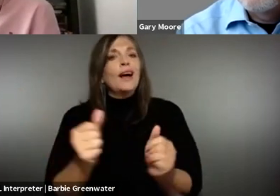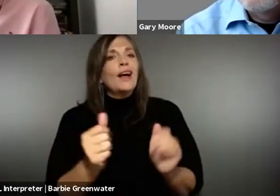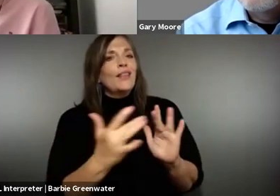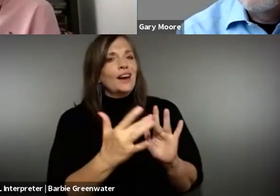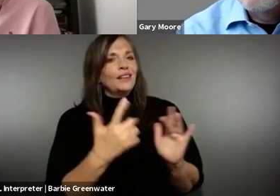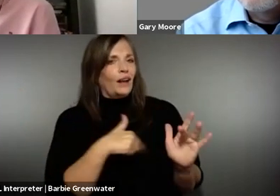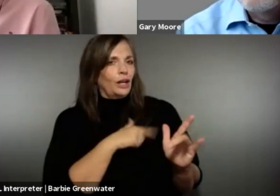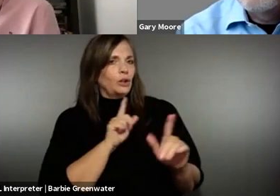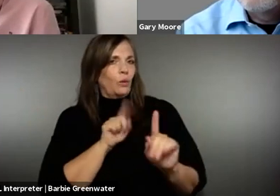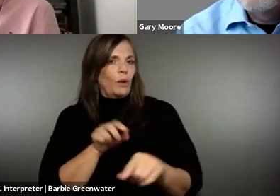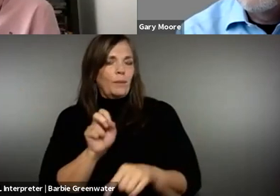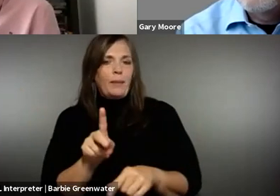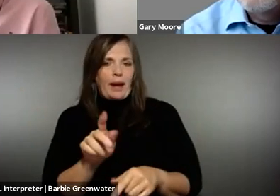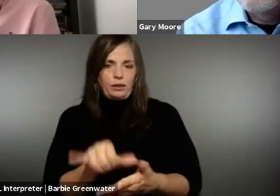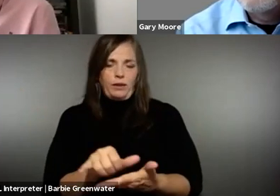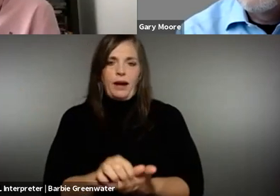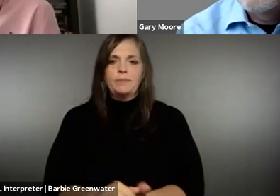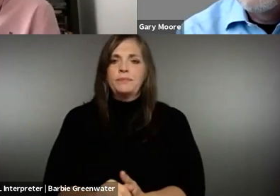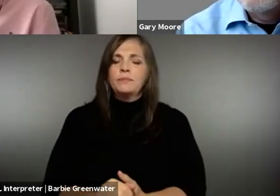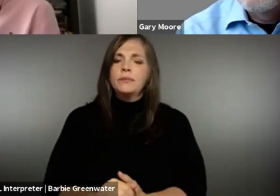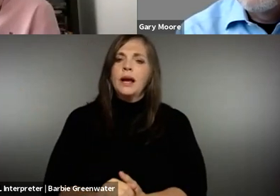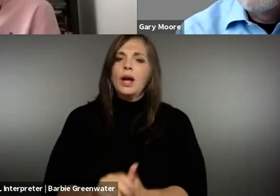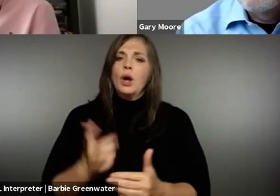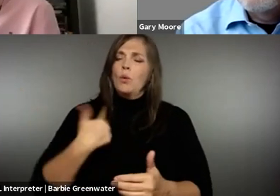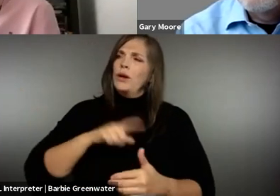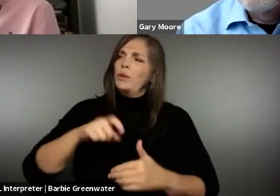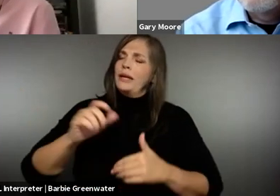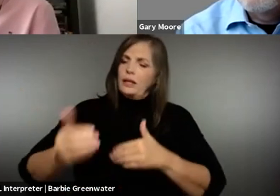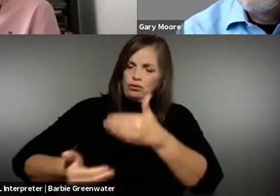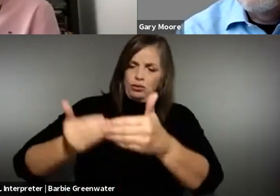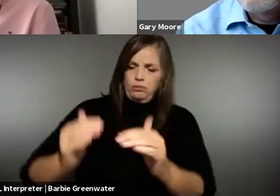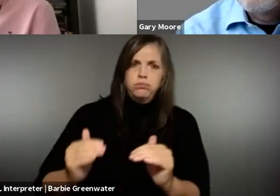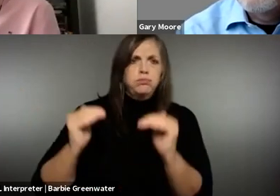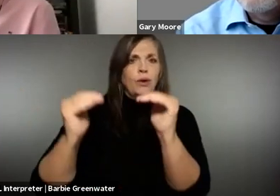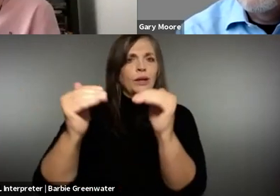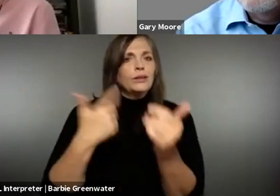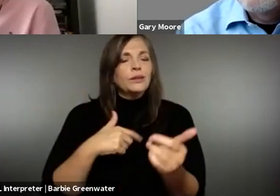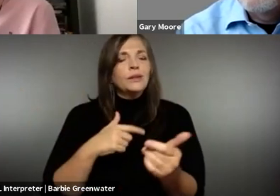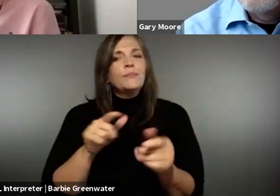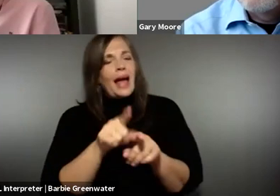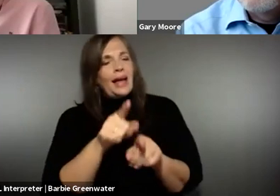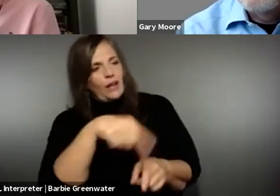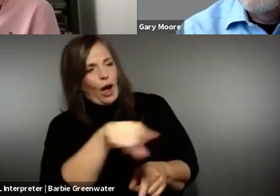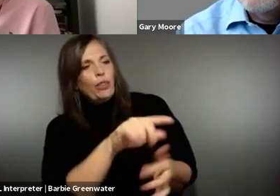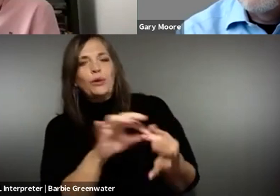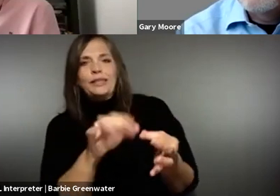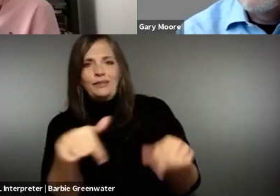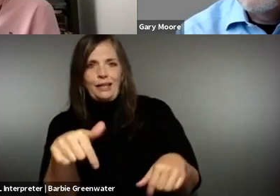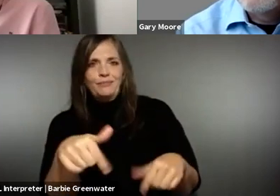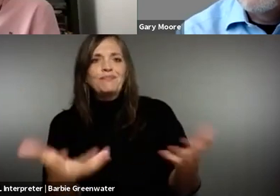us if you're not getting anywhere and we will reply to that. So in terms of what -- how we really think we need to progress,